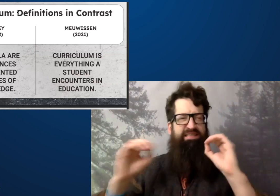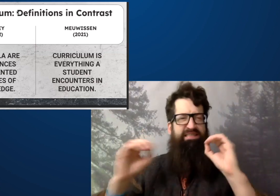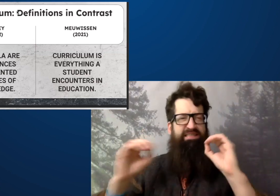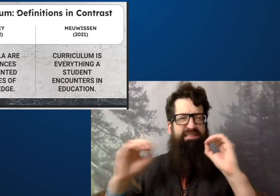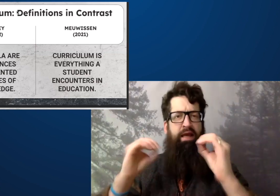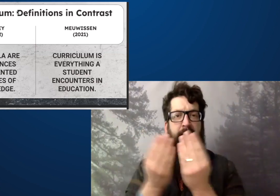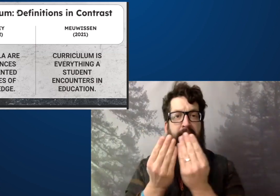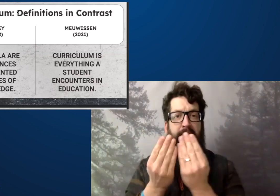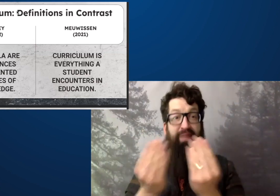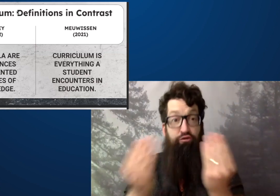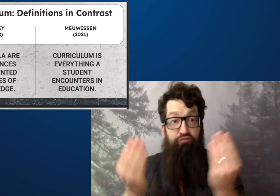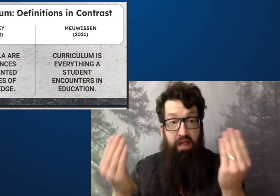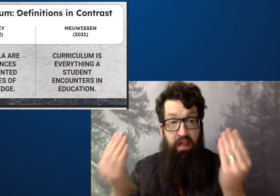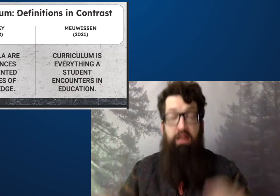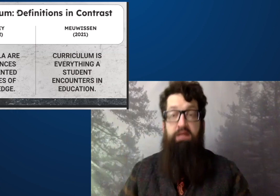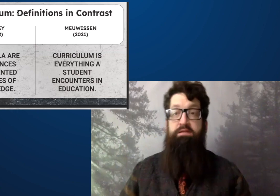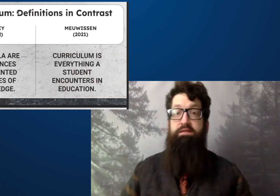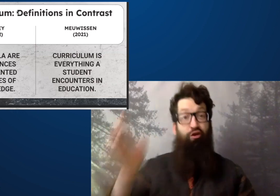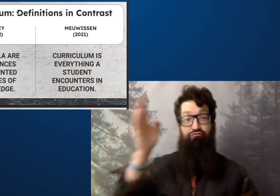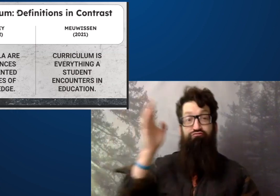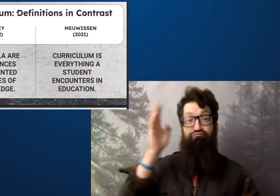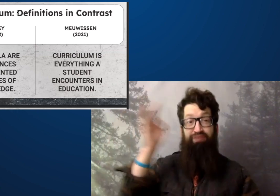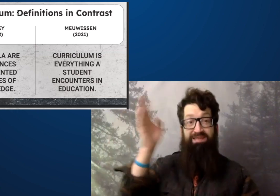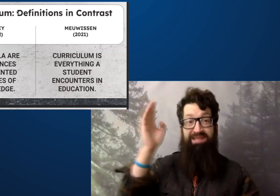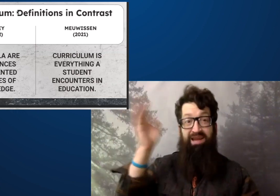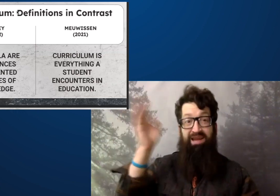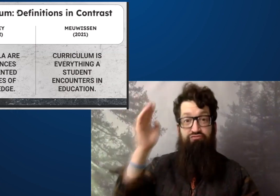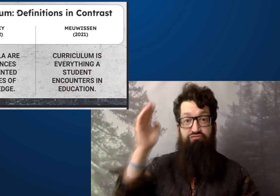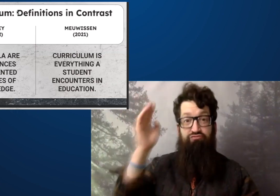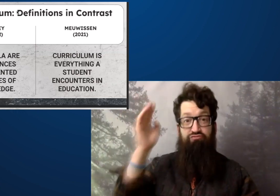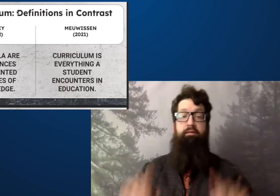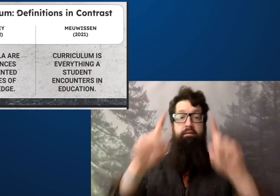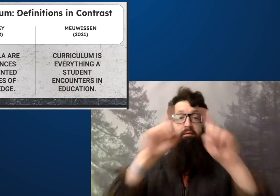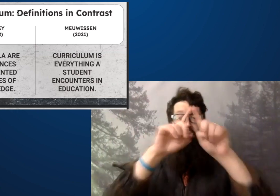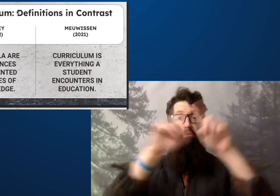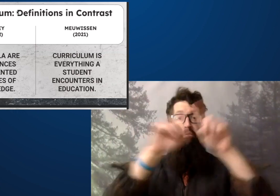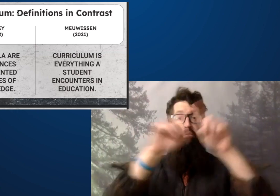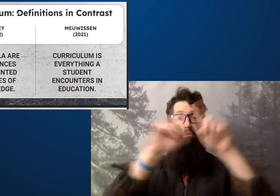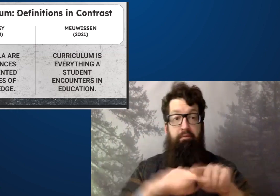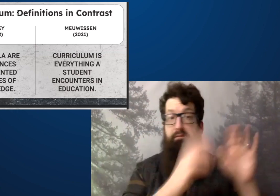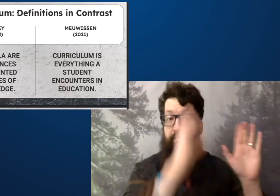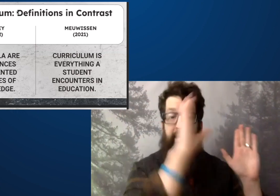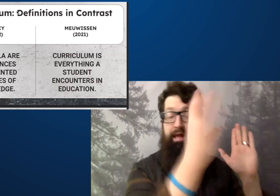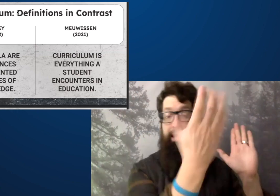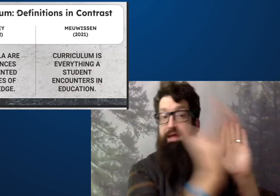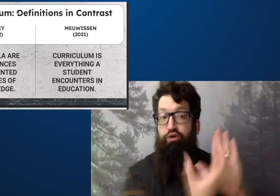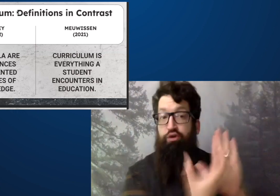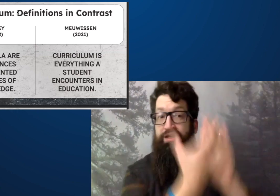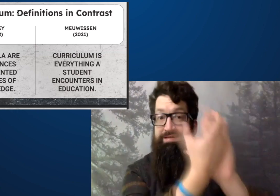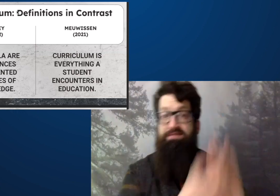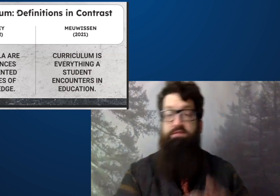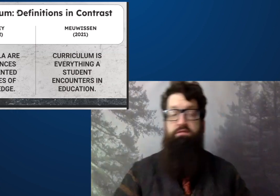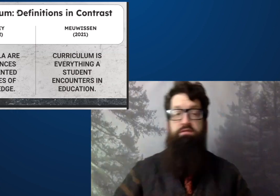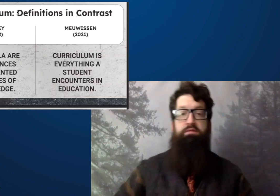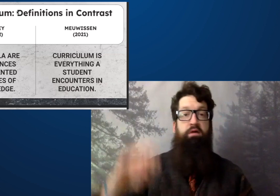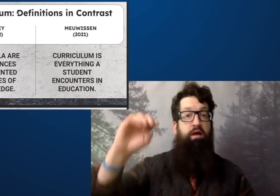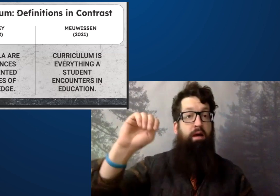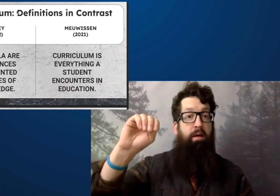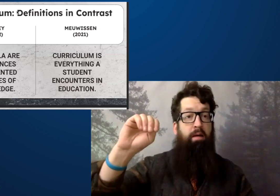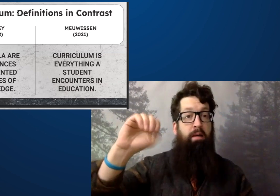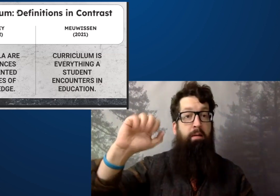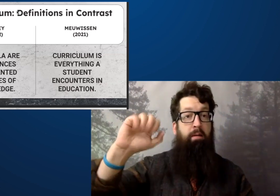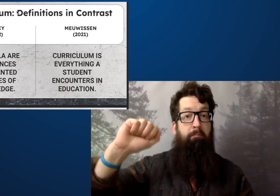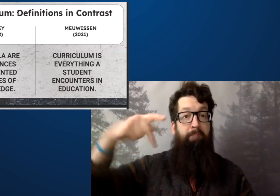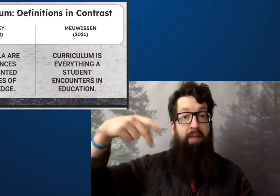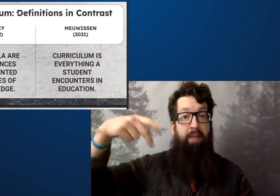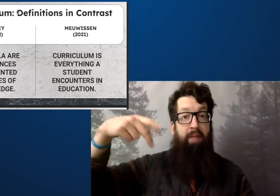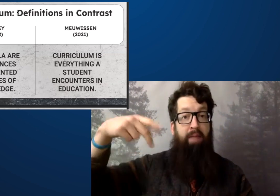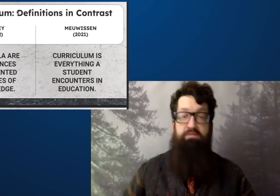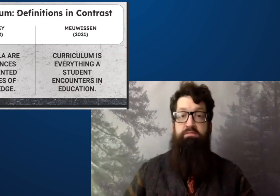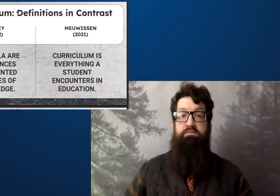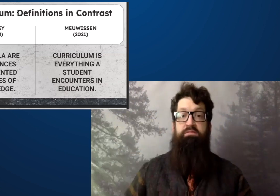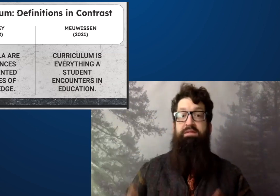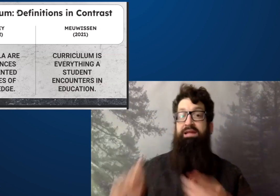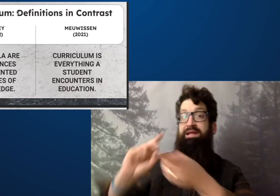And so that could include materials, lectures, different graphics or images,